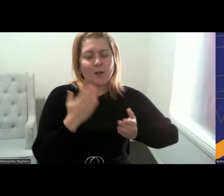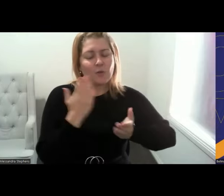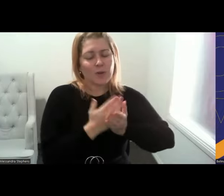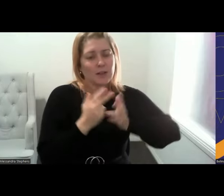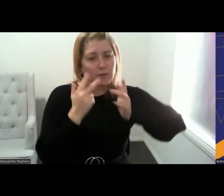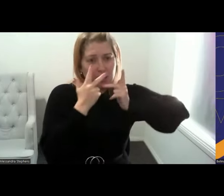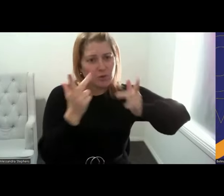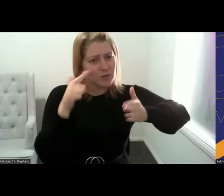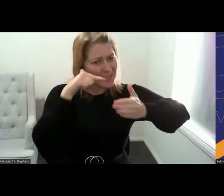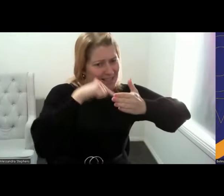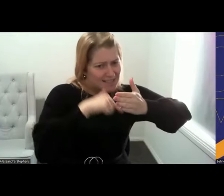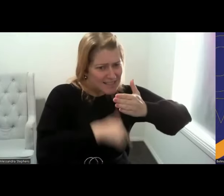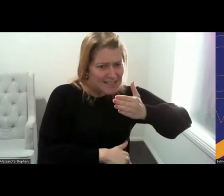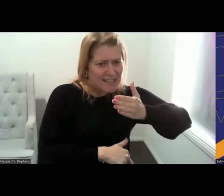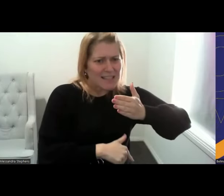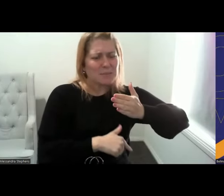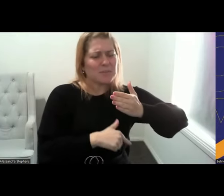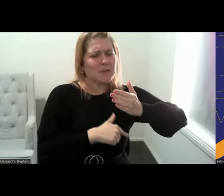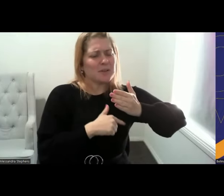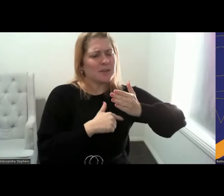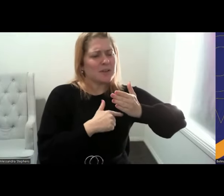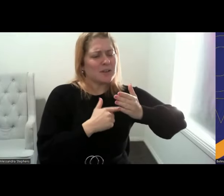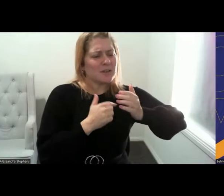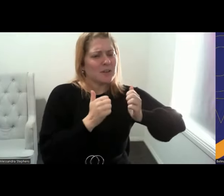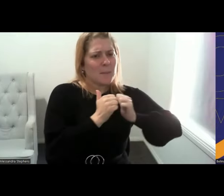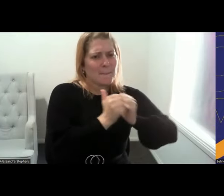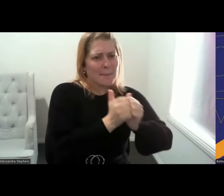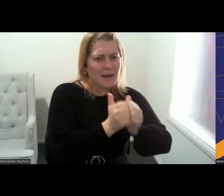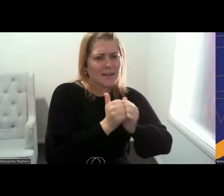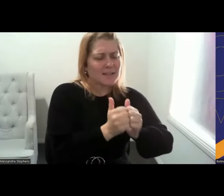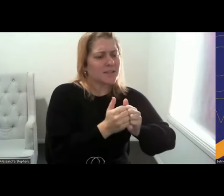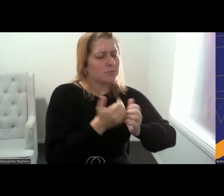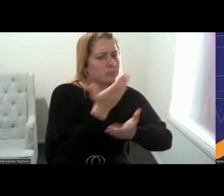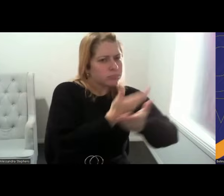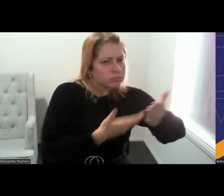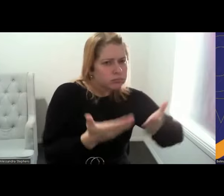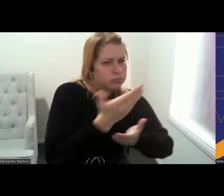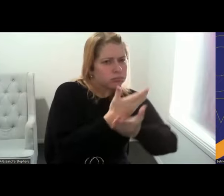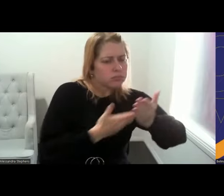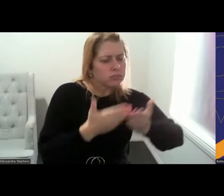consultation and, thought that went into that, prevention strategy. So thank you for sharing.